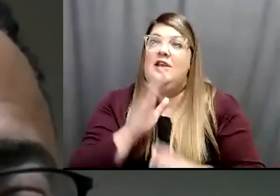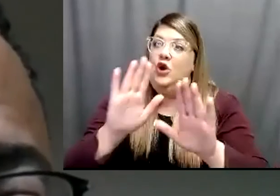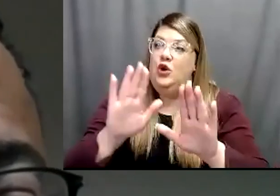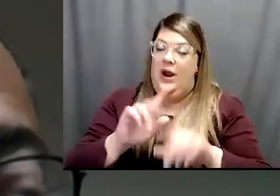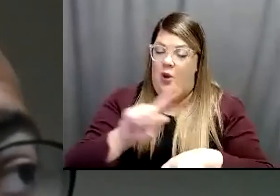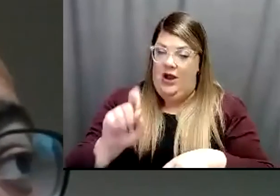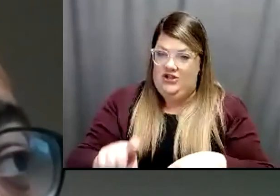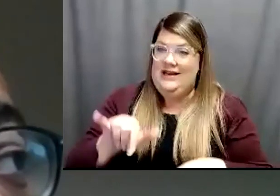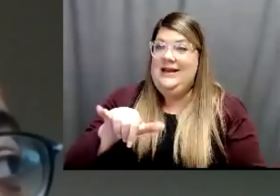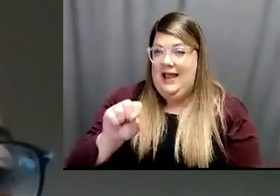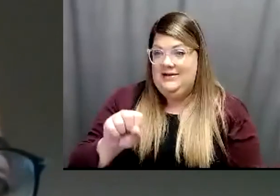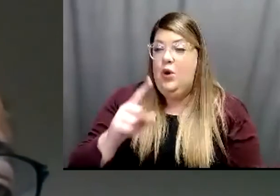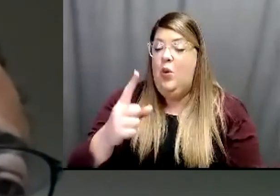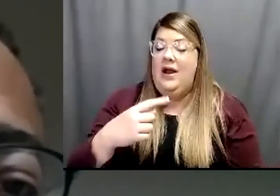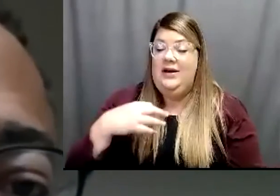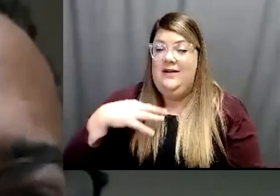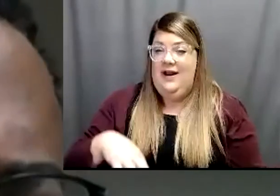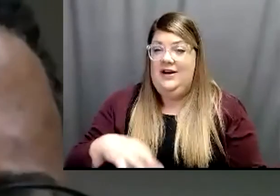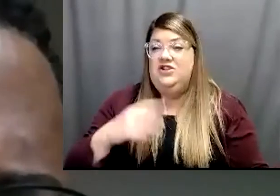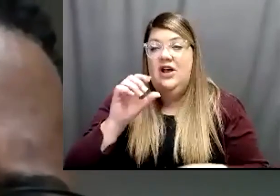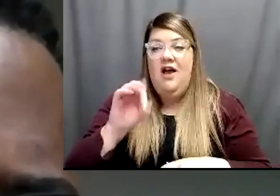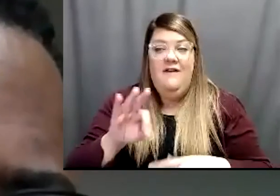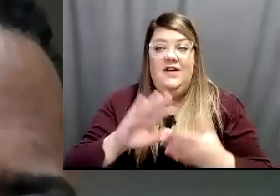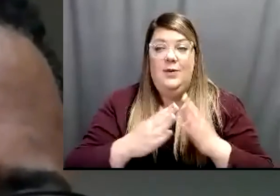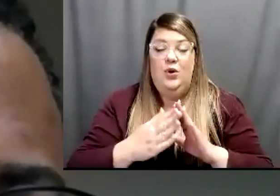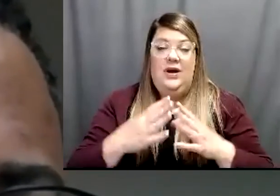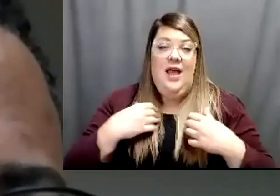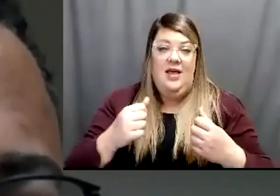community health centers is that you know we can offer I think a lot of services that aren't aren't